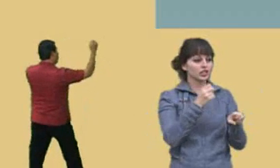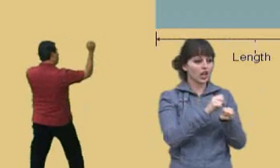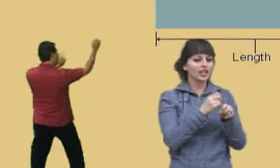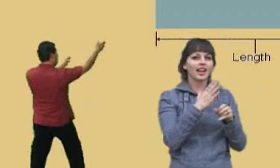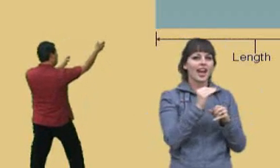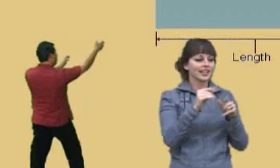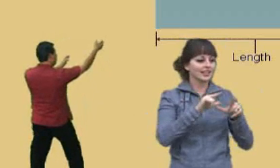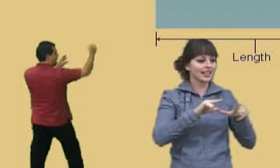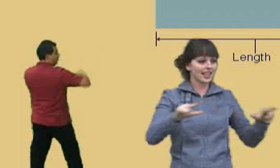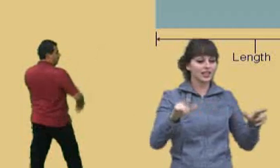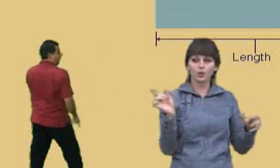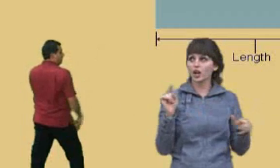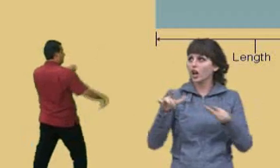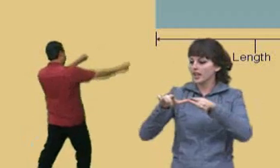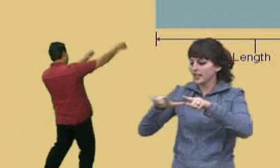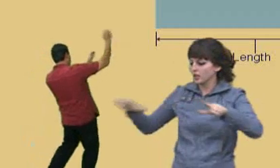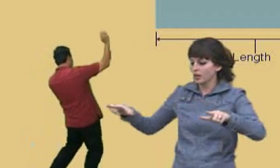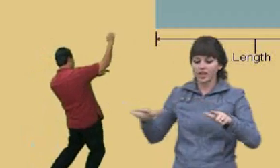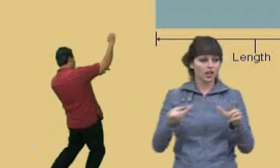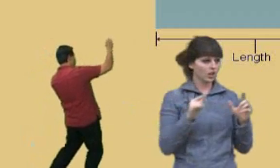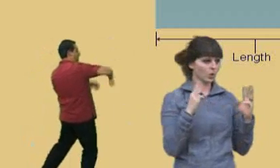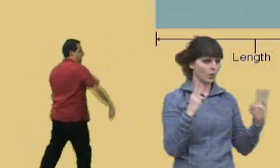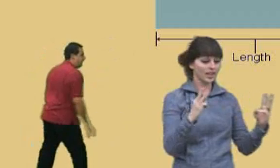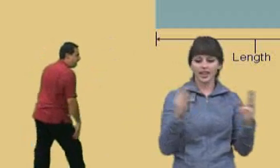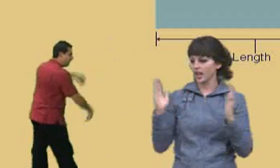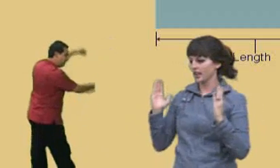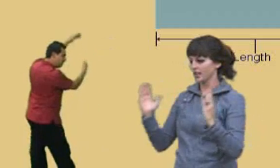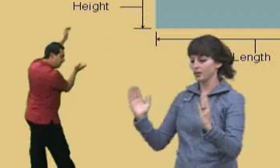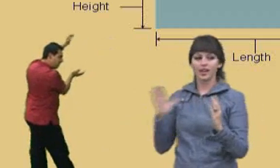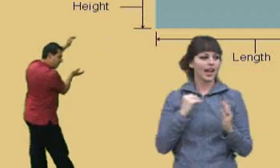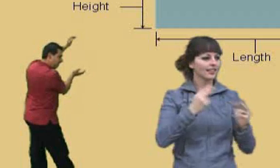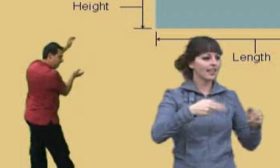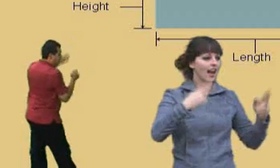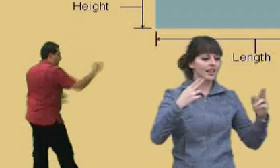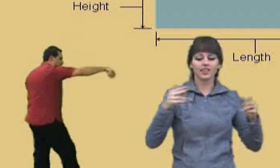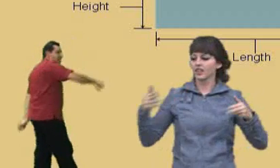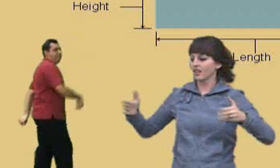Charlie: This way! Professor Perez: And the width? Charlie: This way! Professor Perez: And the height? Charlie: This way! Professor Perez: Very good!